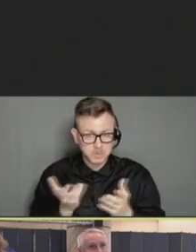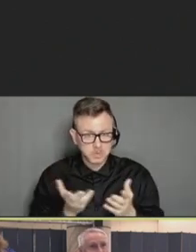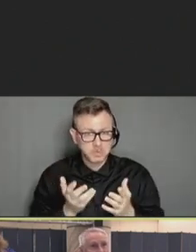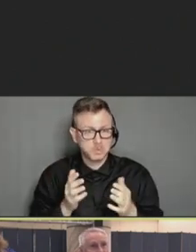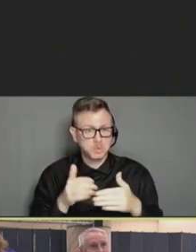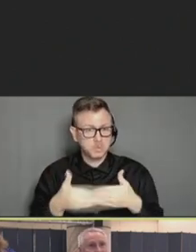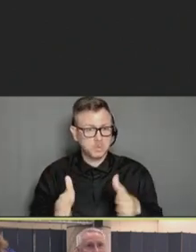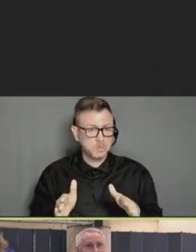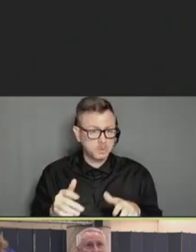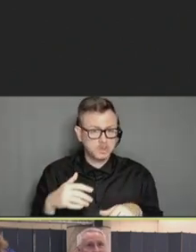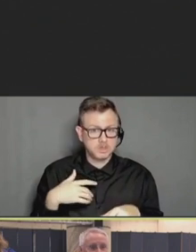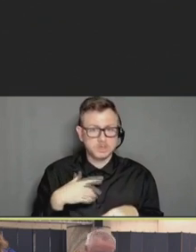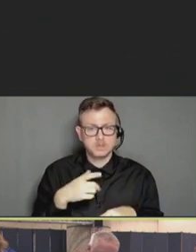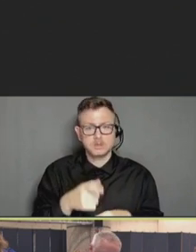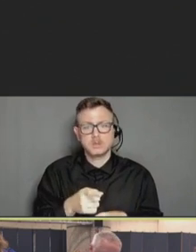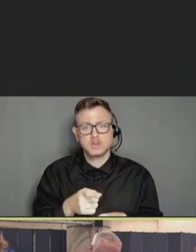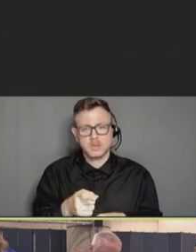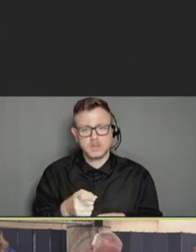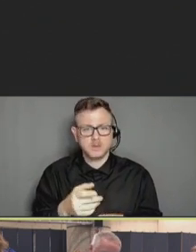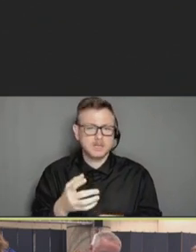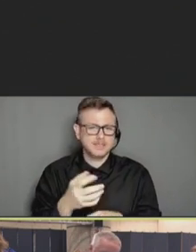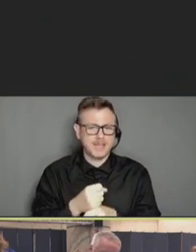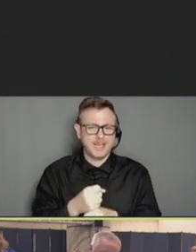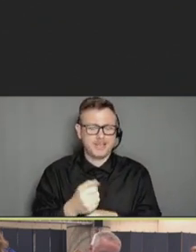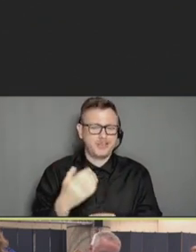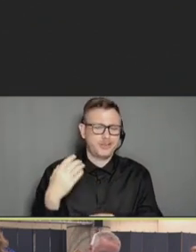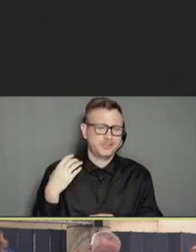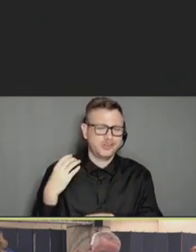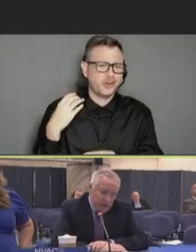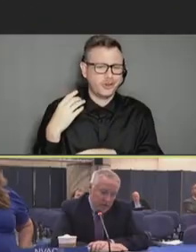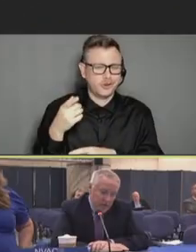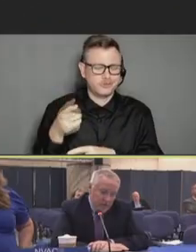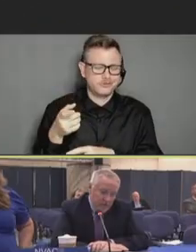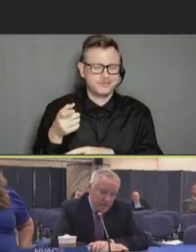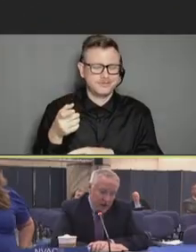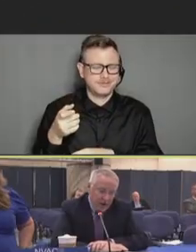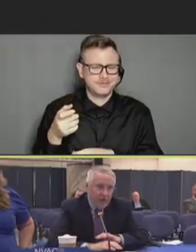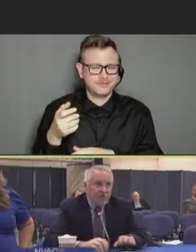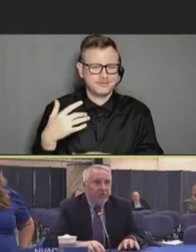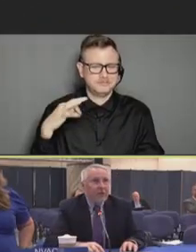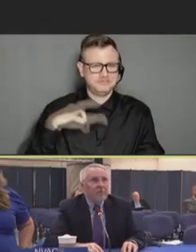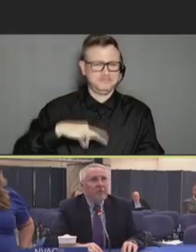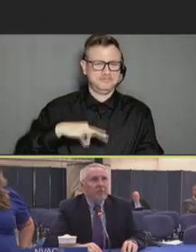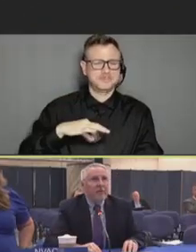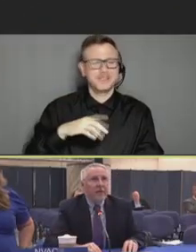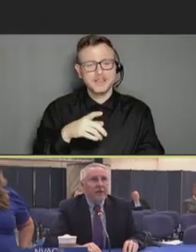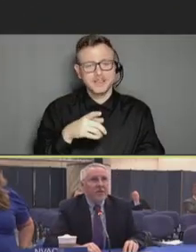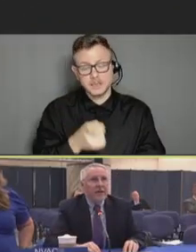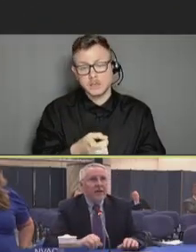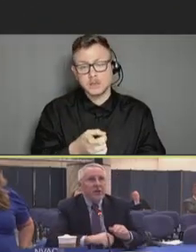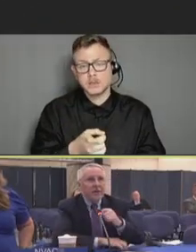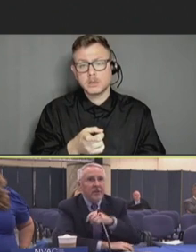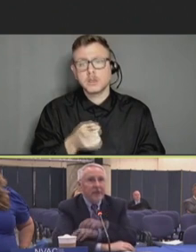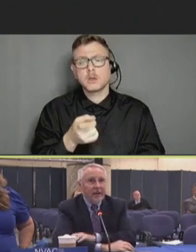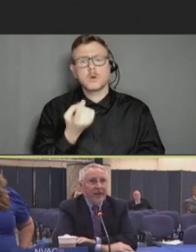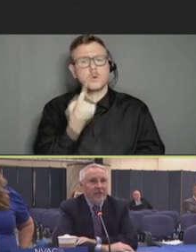the room, I'll take the chair's prerogative. One challenge that -- in teaching the techniques